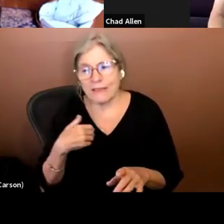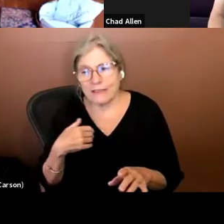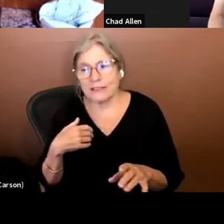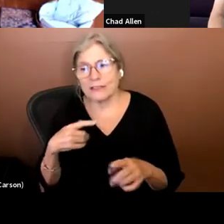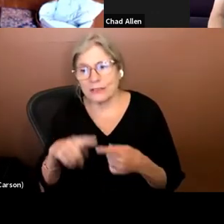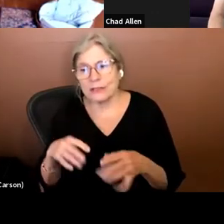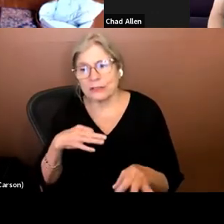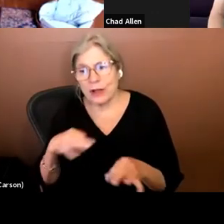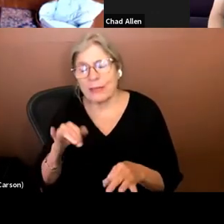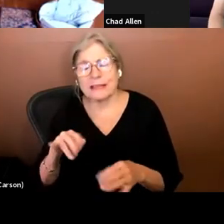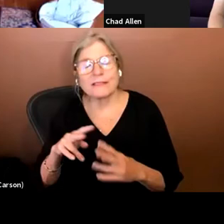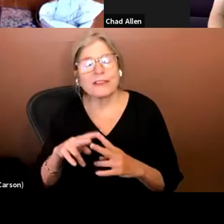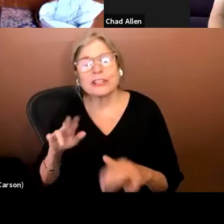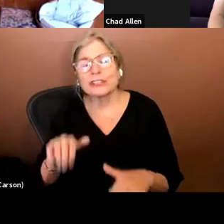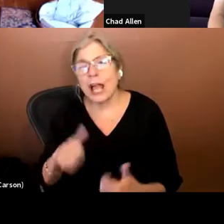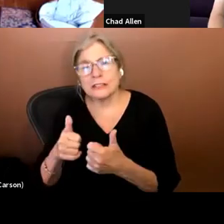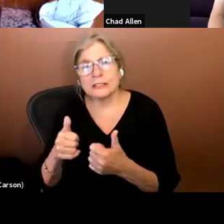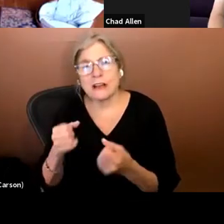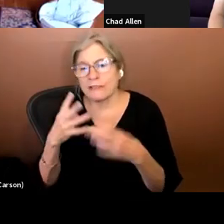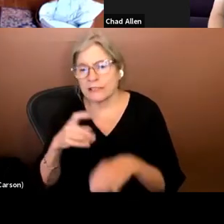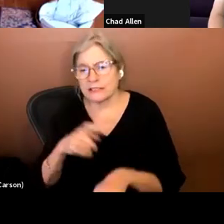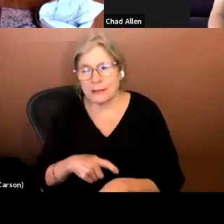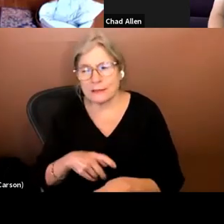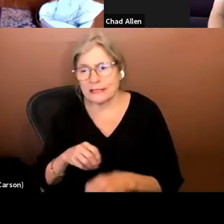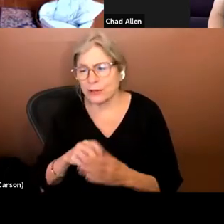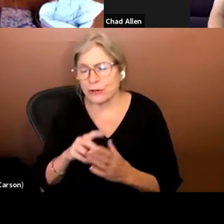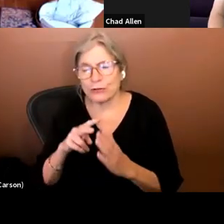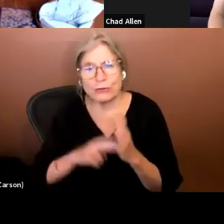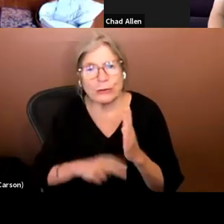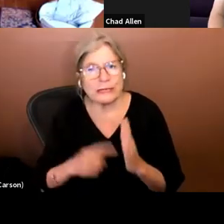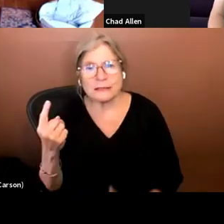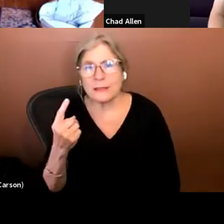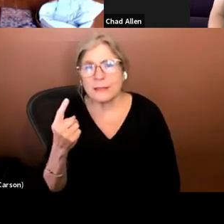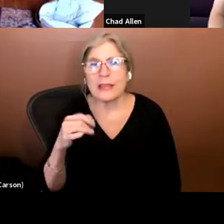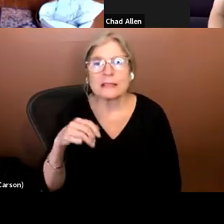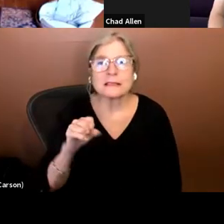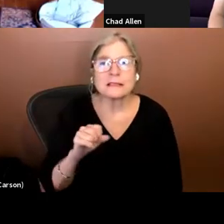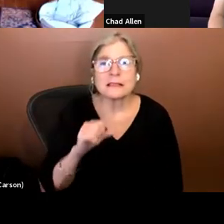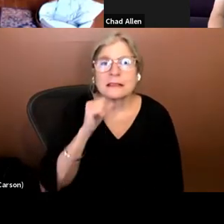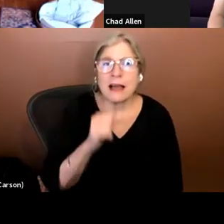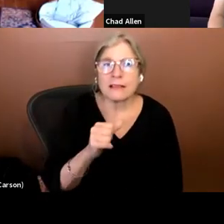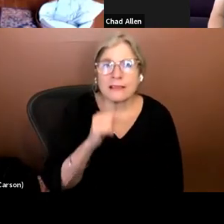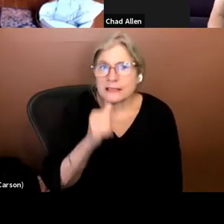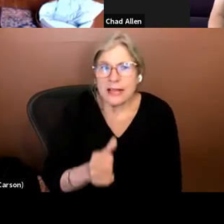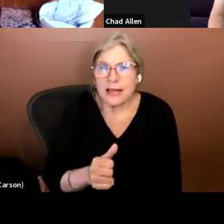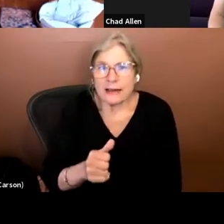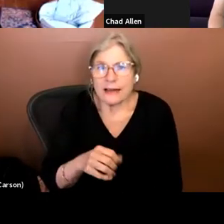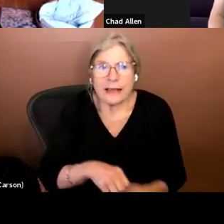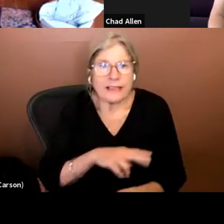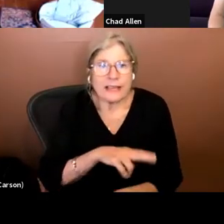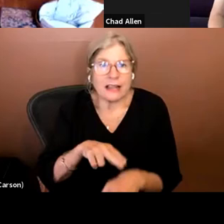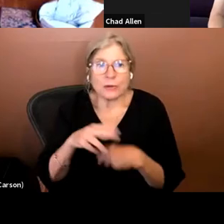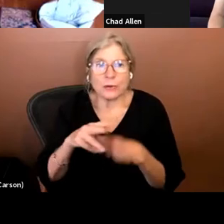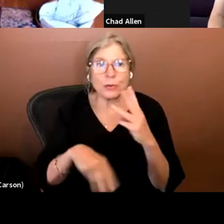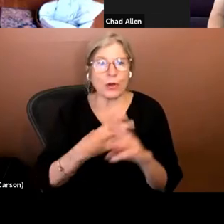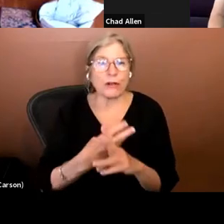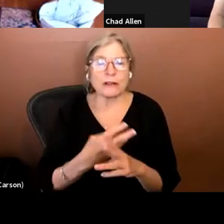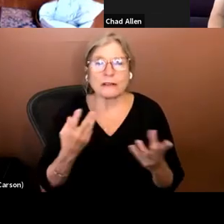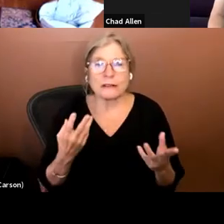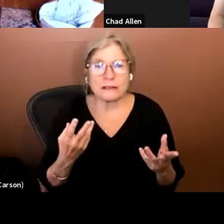challenging because a lot of times if you are reading something that doesn't exist in the natural world when we for example, describe the Star